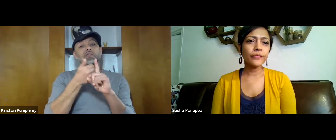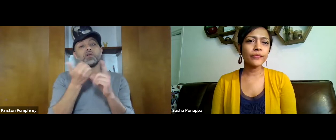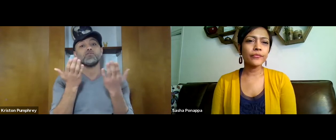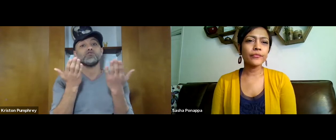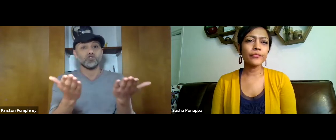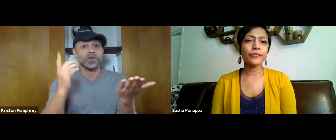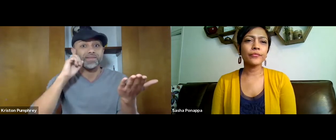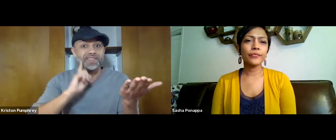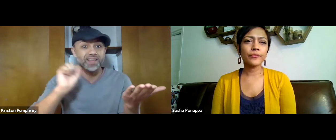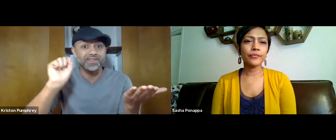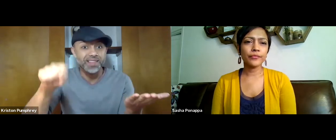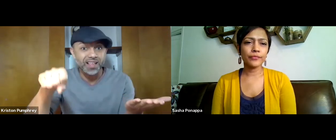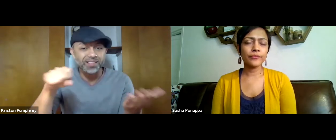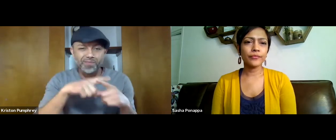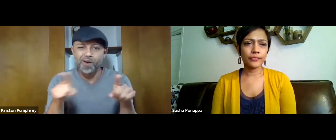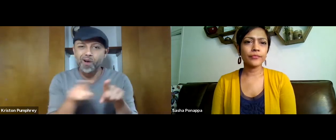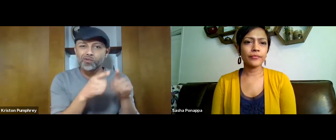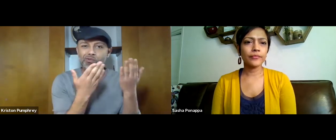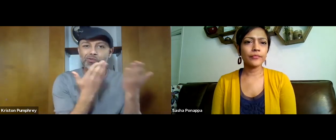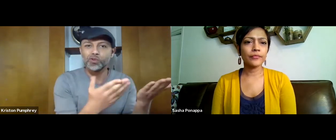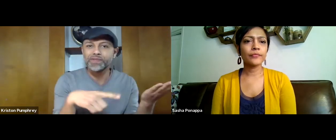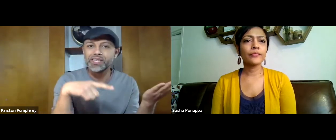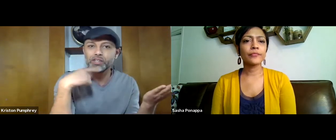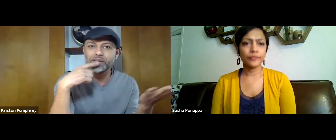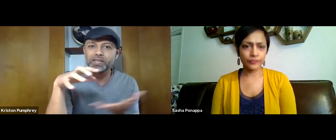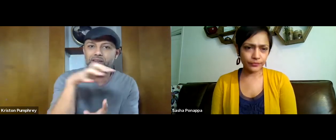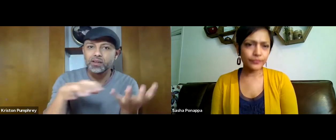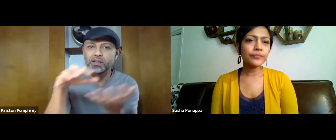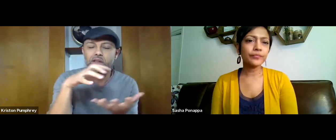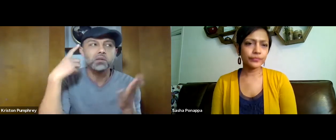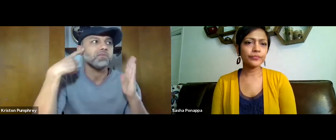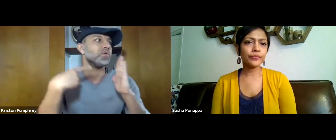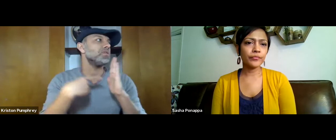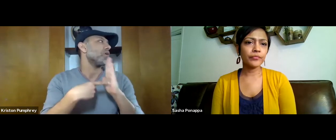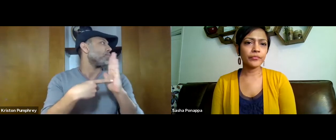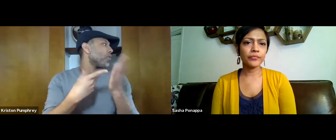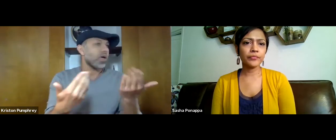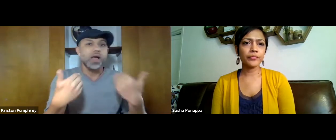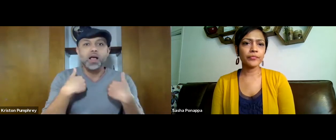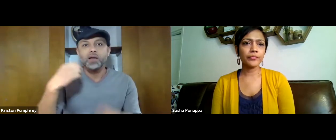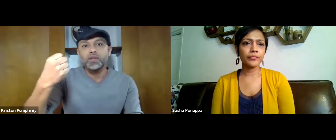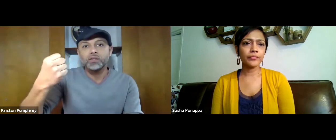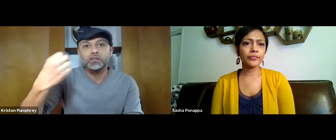So suppose an organization works with the deaf but also with the hearing community,